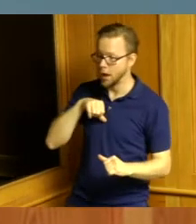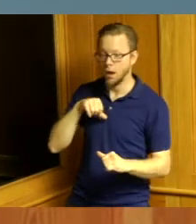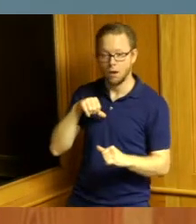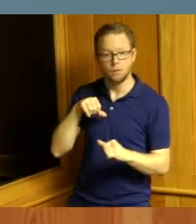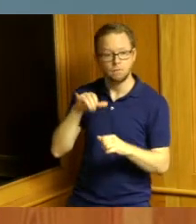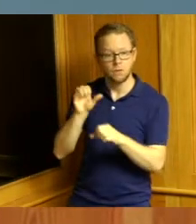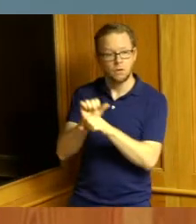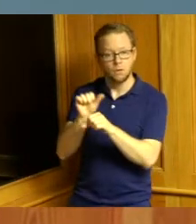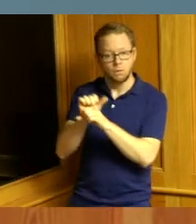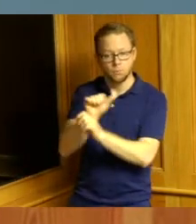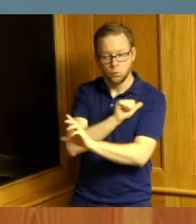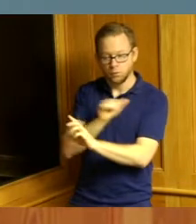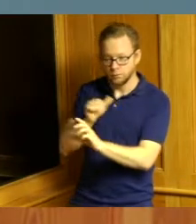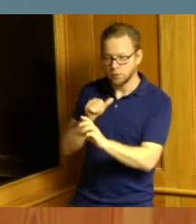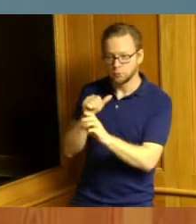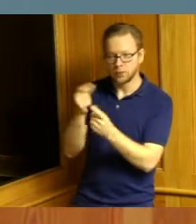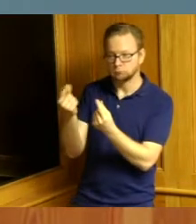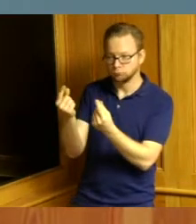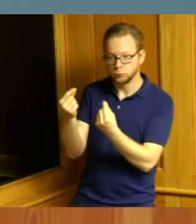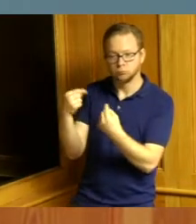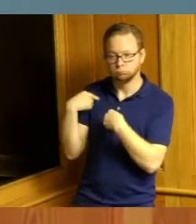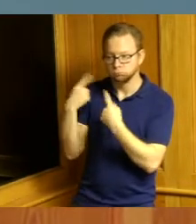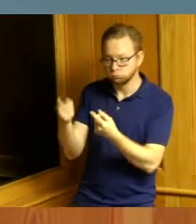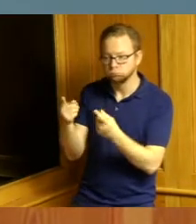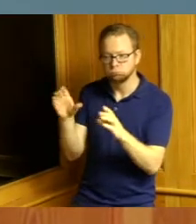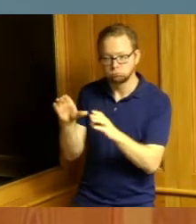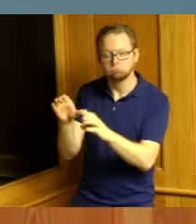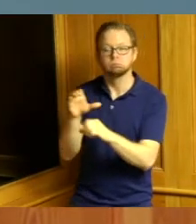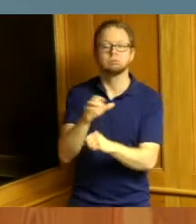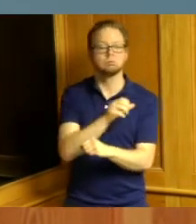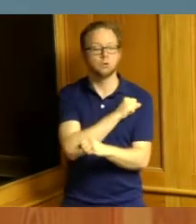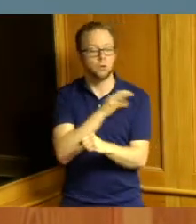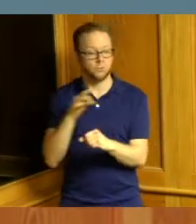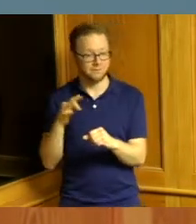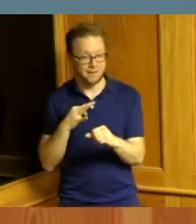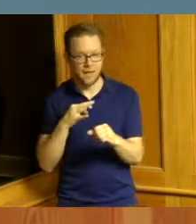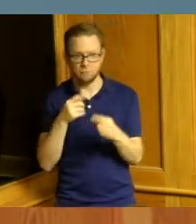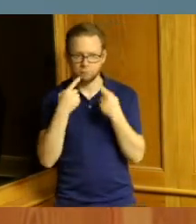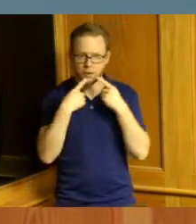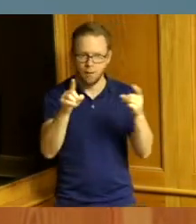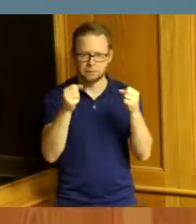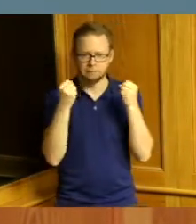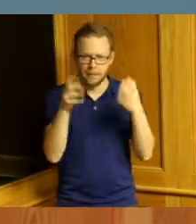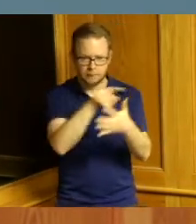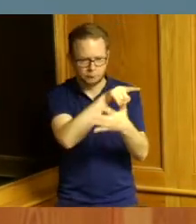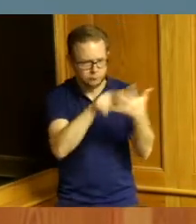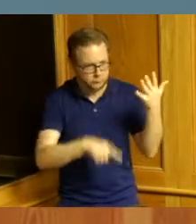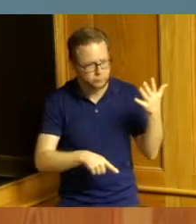along with our staff who are able to accomplish so many things regardless of all the difficulties in